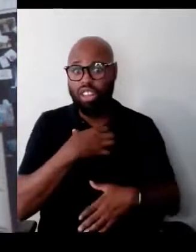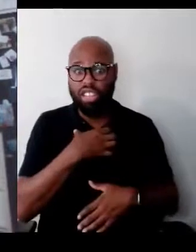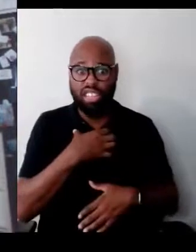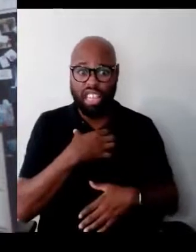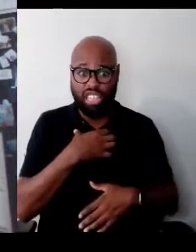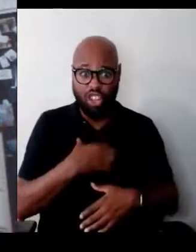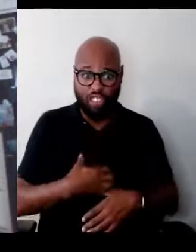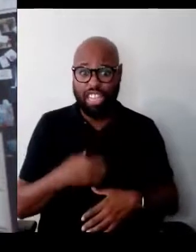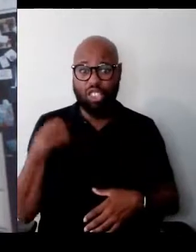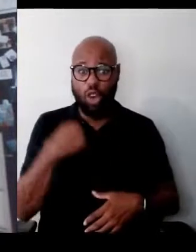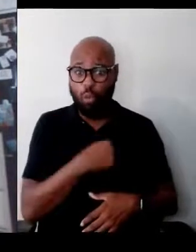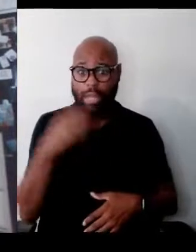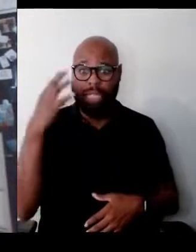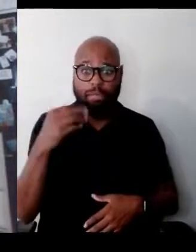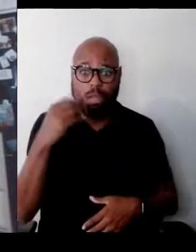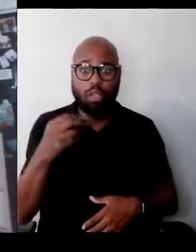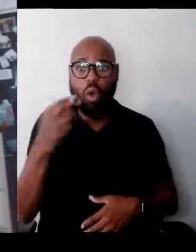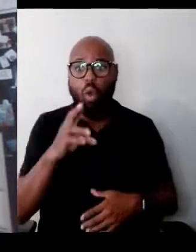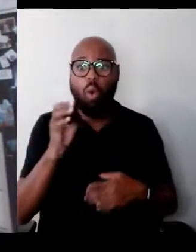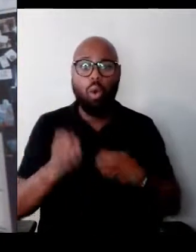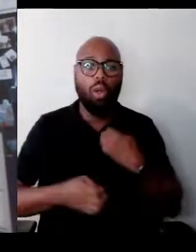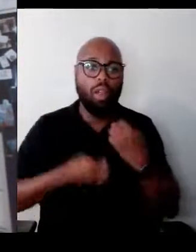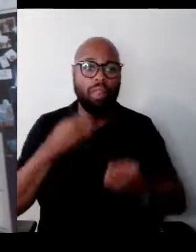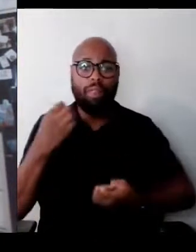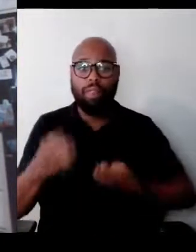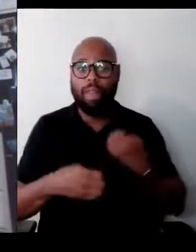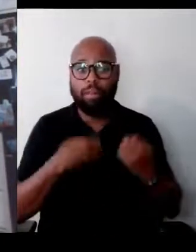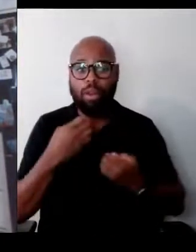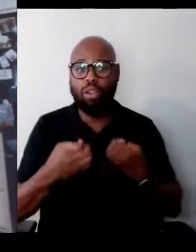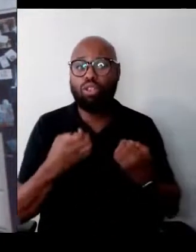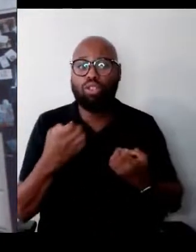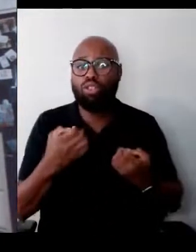or the emotional life that follows